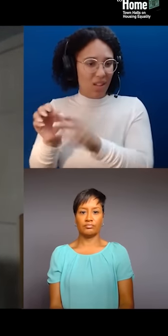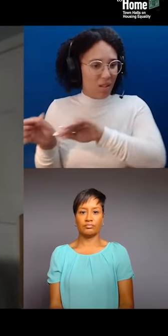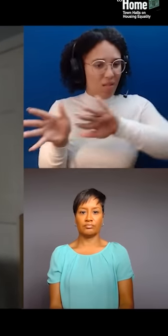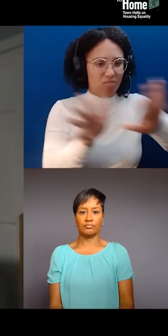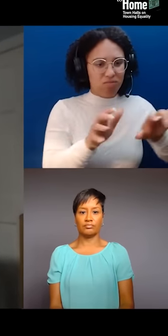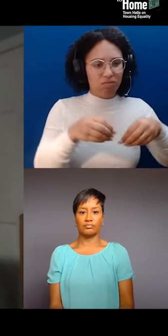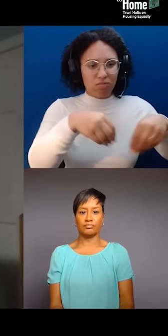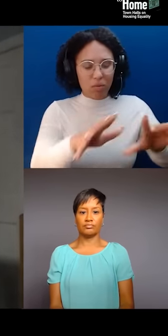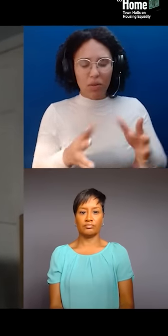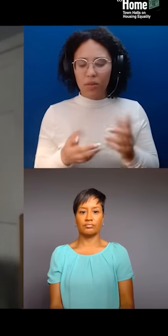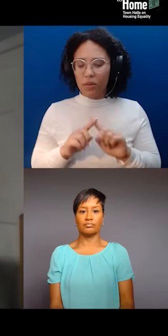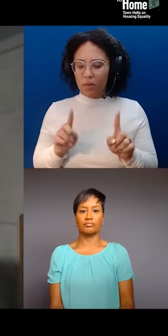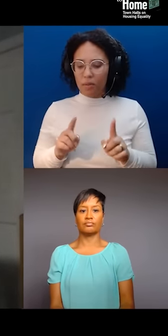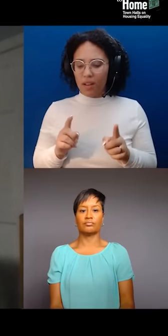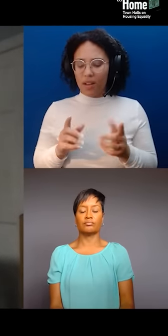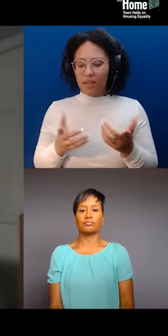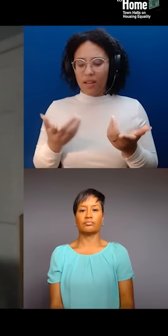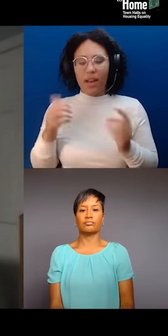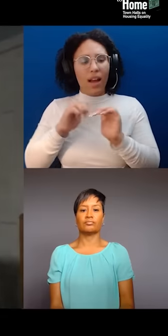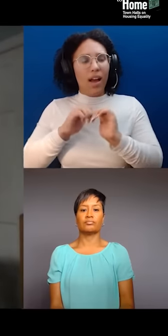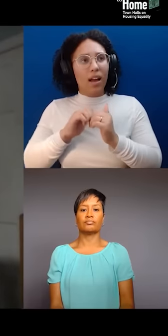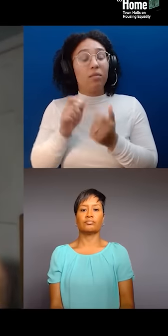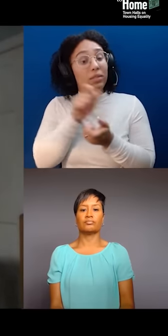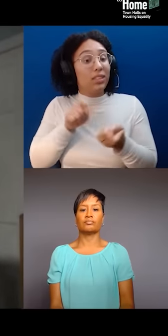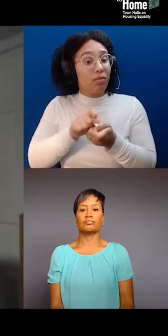Lenni-Lenapehoking, who have been the most dispossessed.